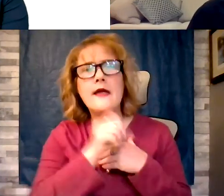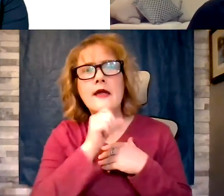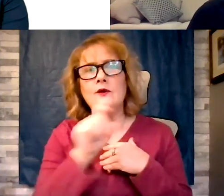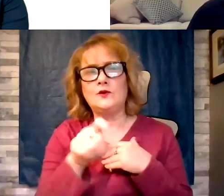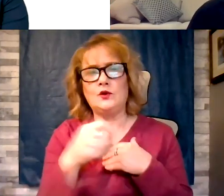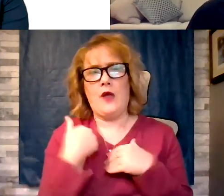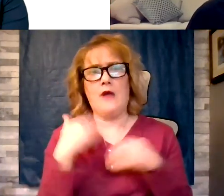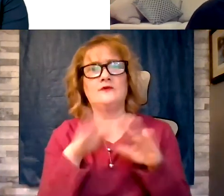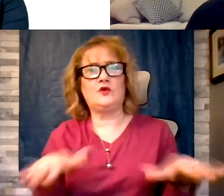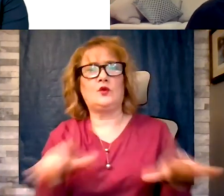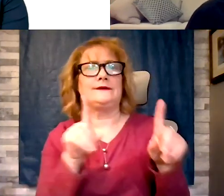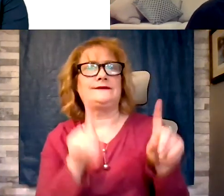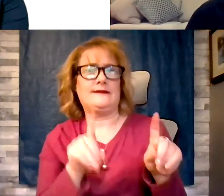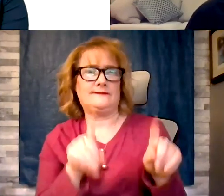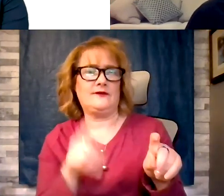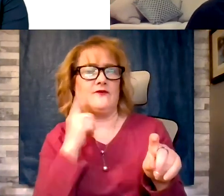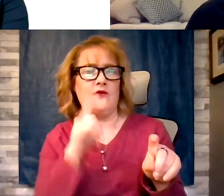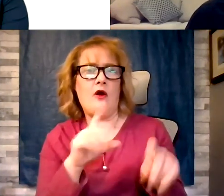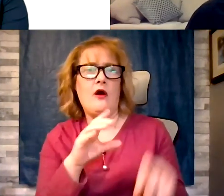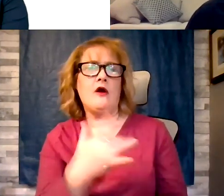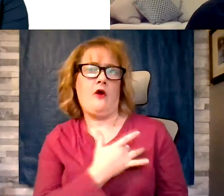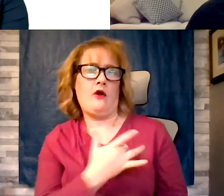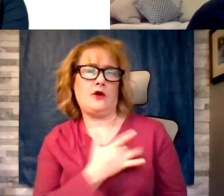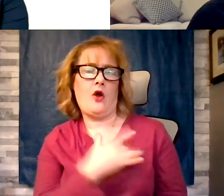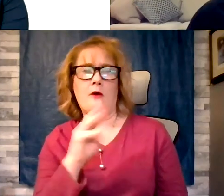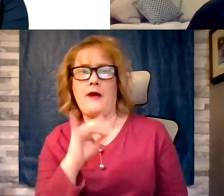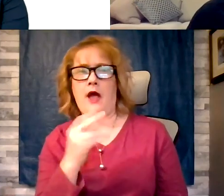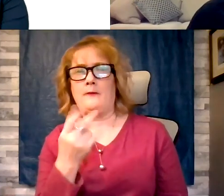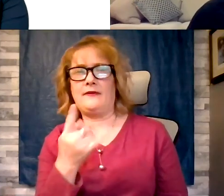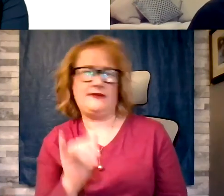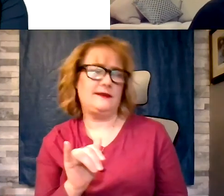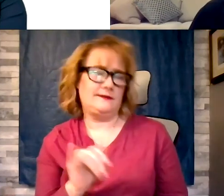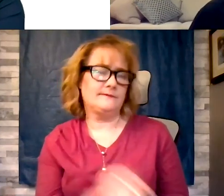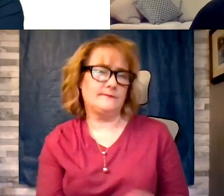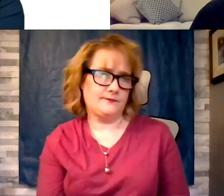cardiomyopathy? Let's do the last one, that